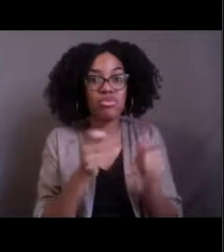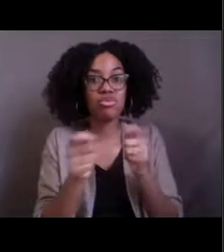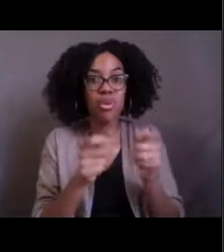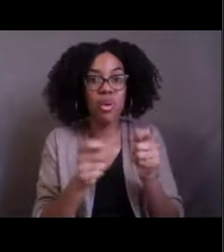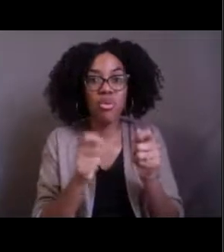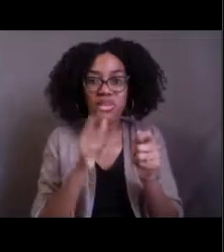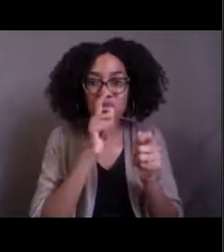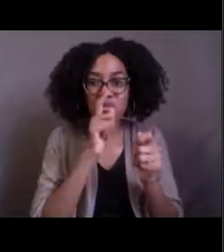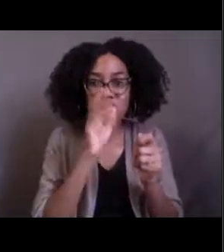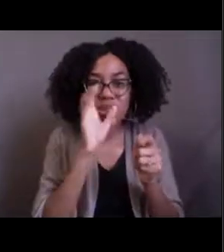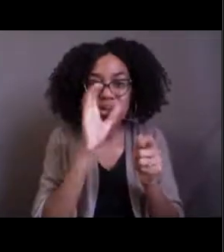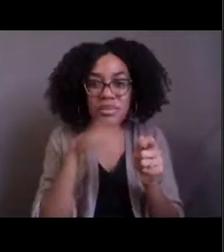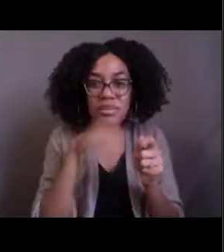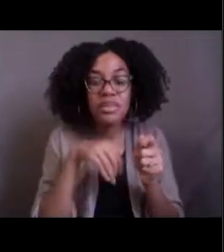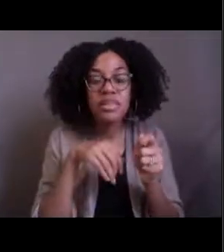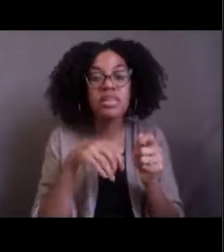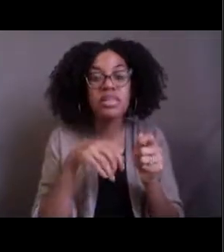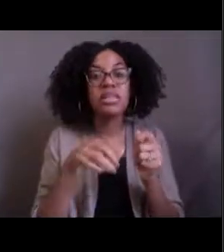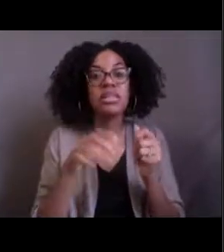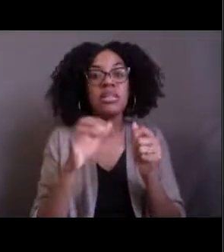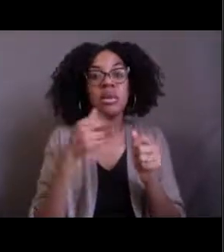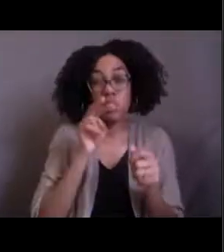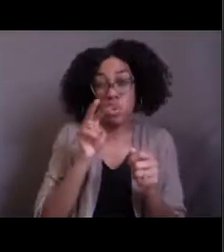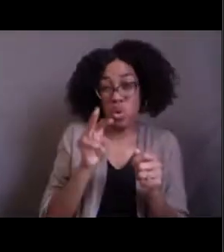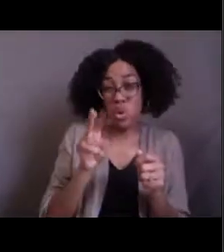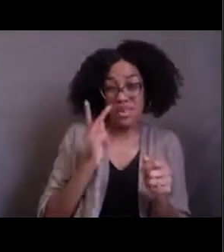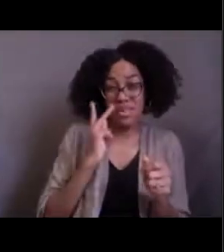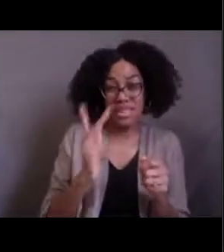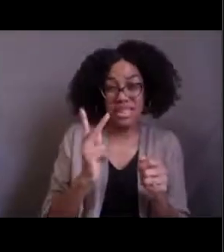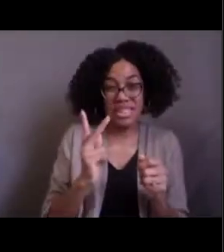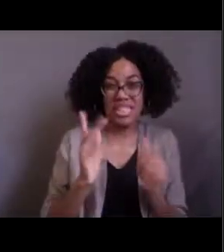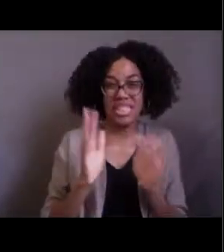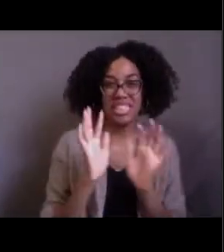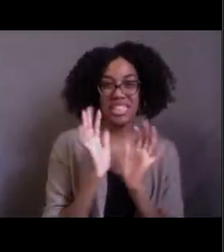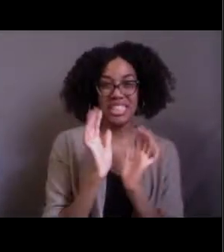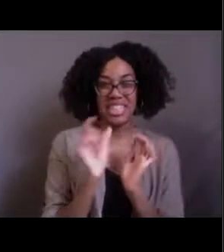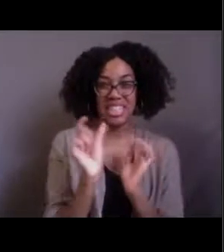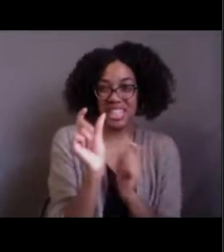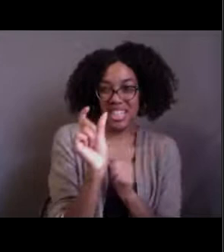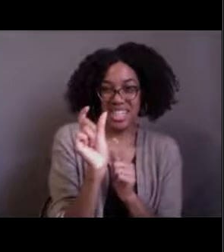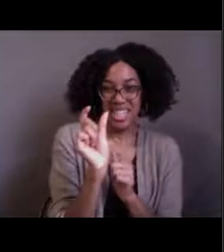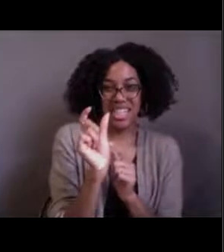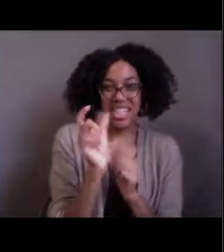Besides just like when you look at it, seeing all those red vein, that looks creepy to me